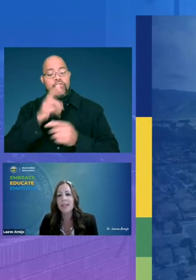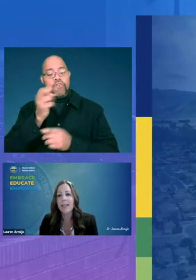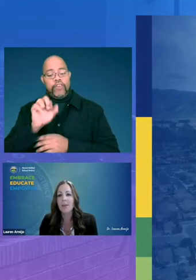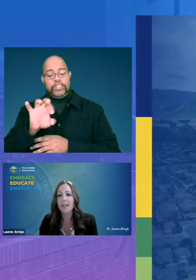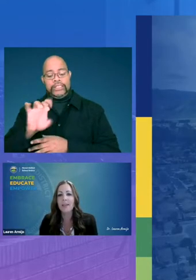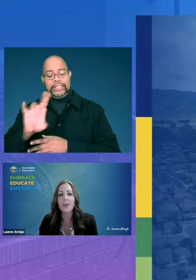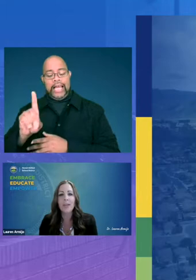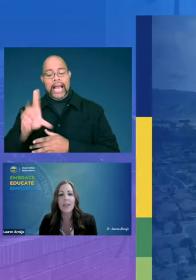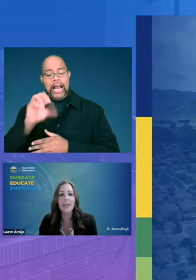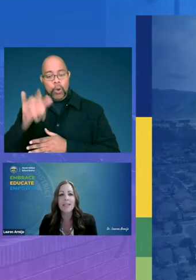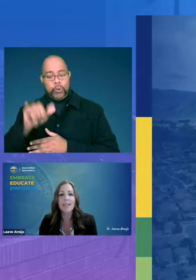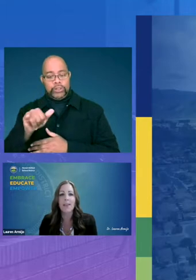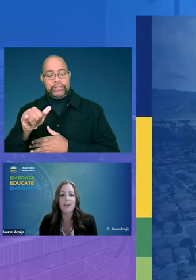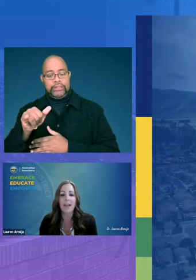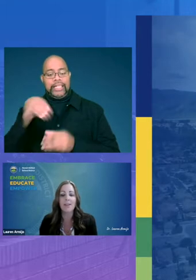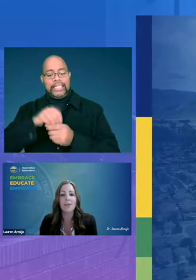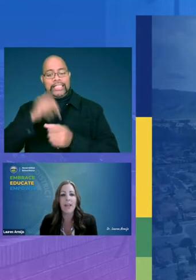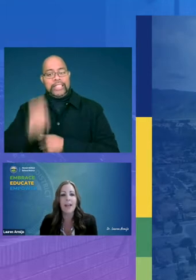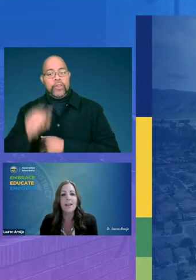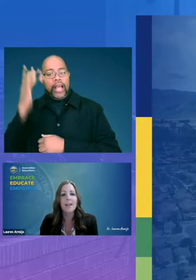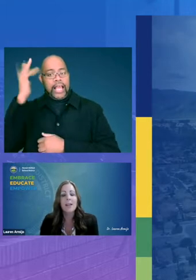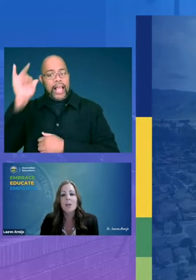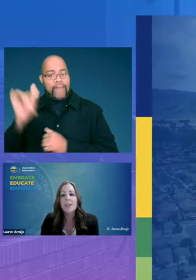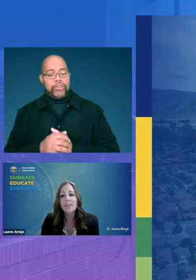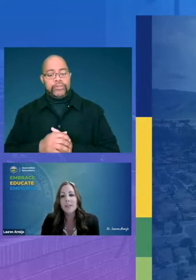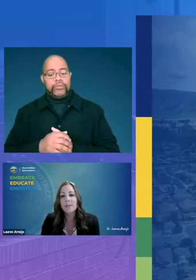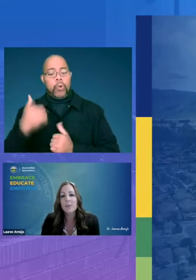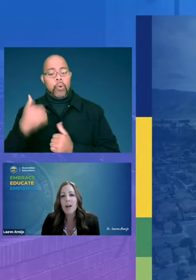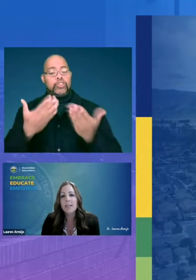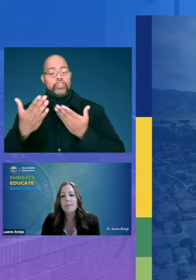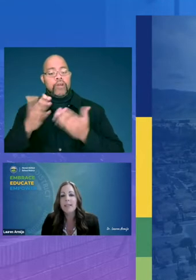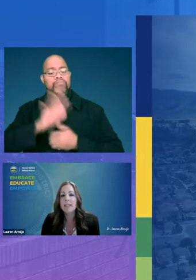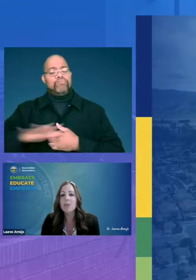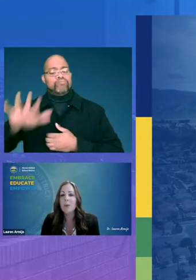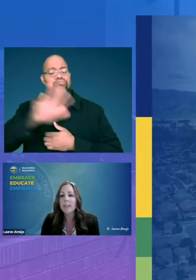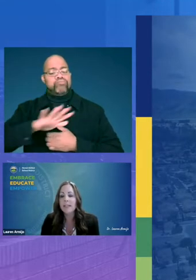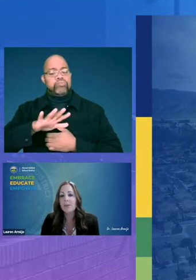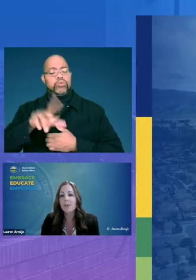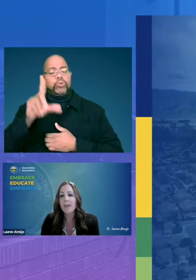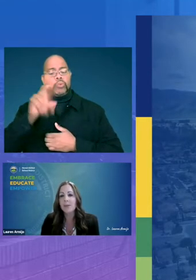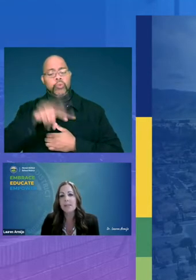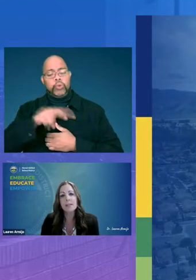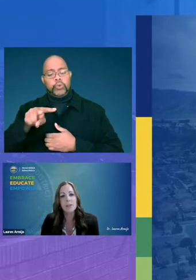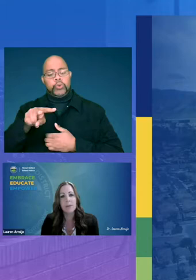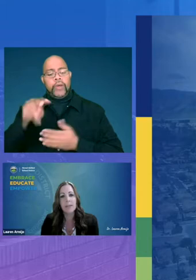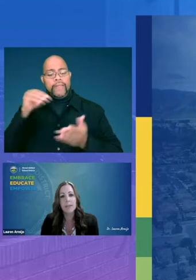county located in southern california we serve approximately 22 000 students